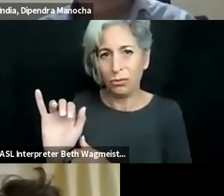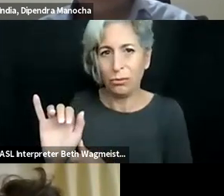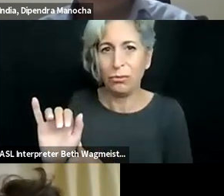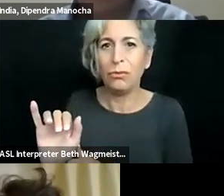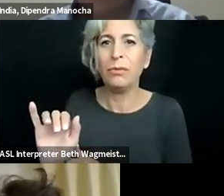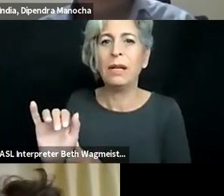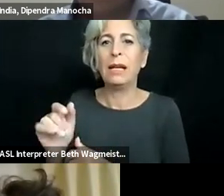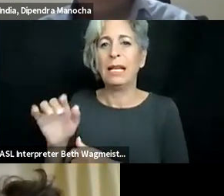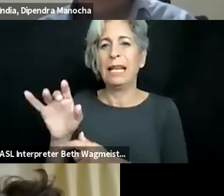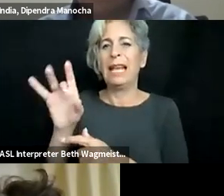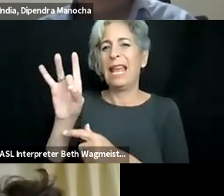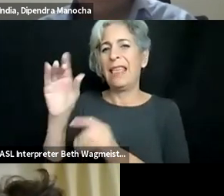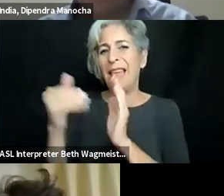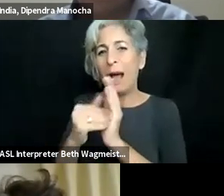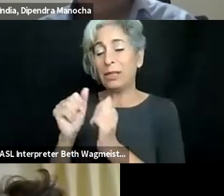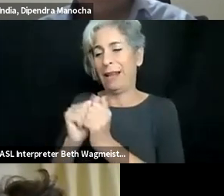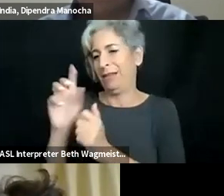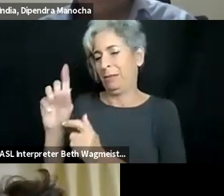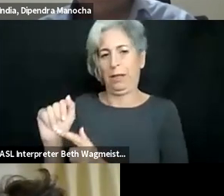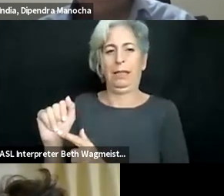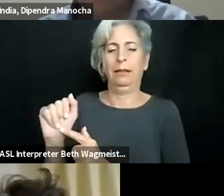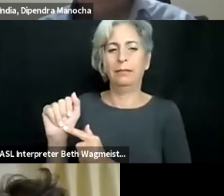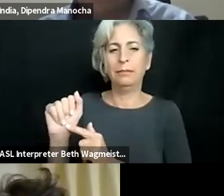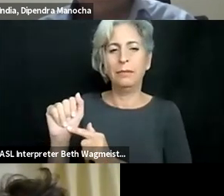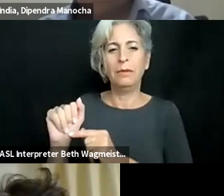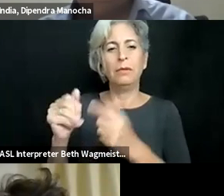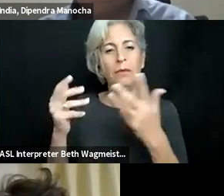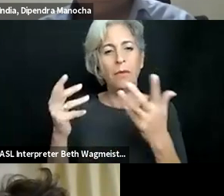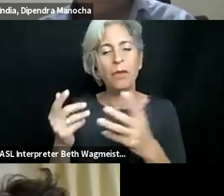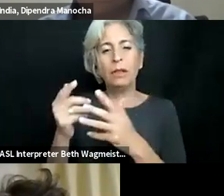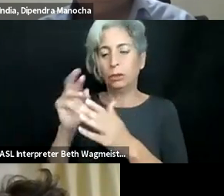200,000 students including more than 8,000 students with